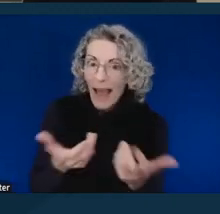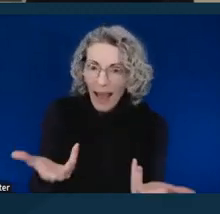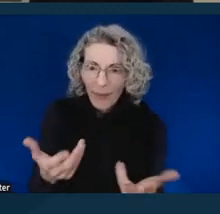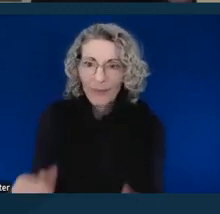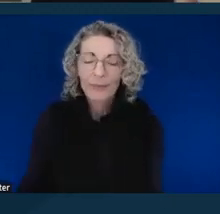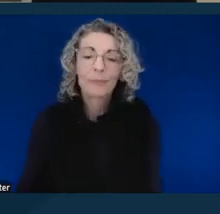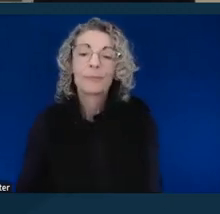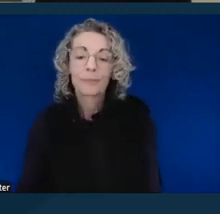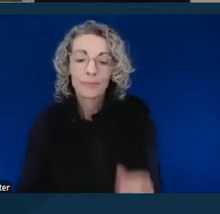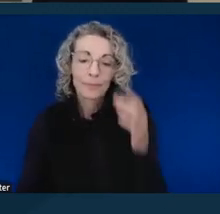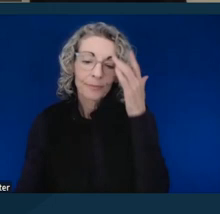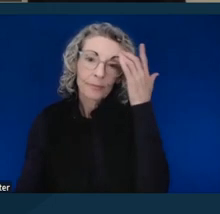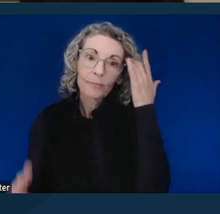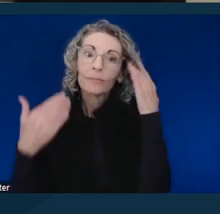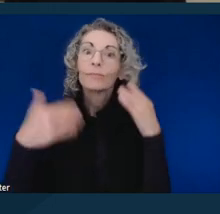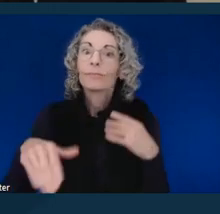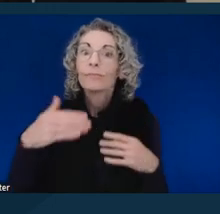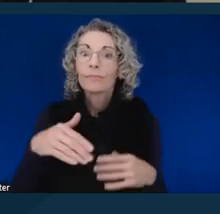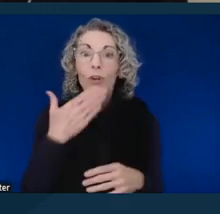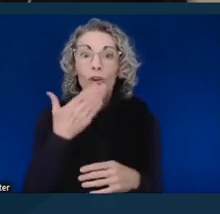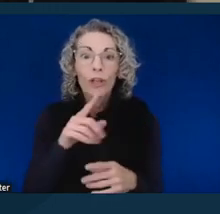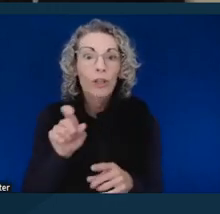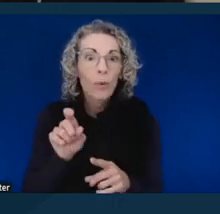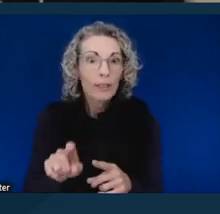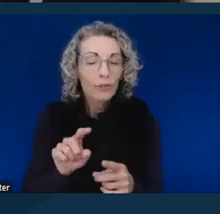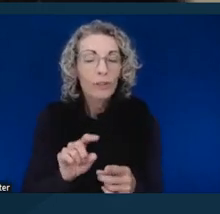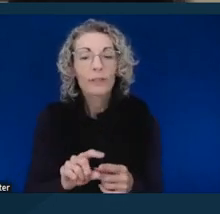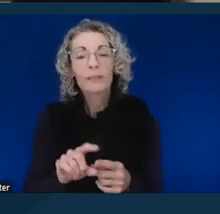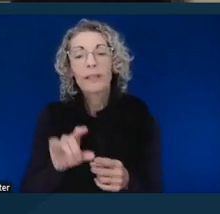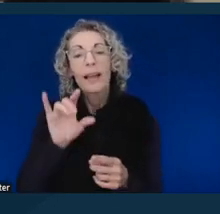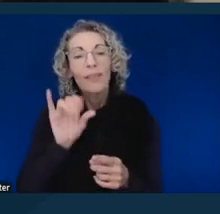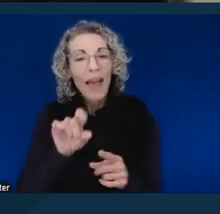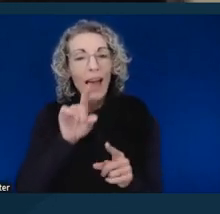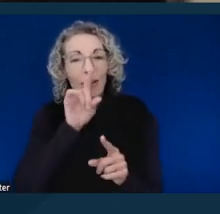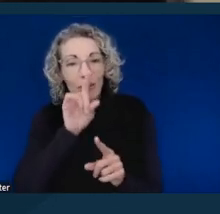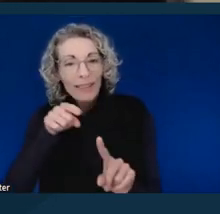Really, really good questions. And these are getting into the nuances of effective communication